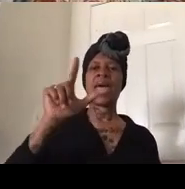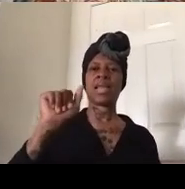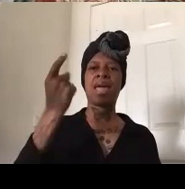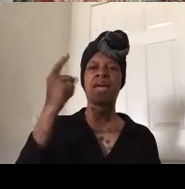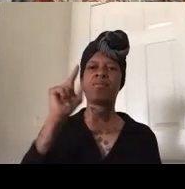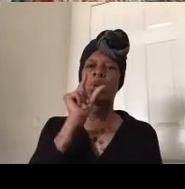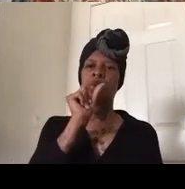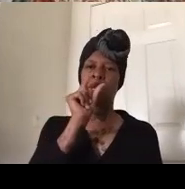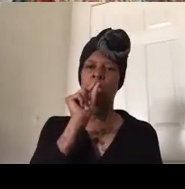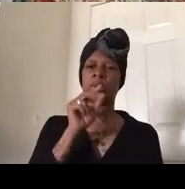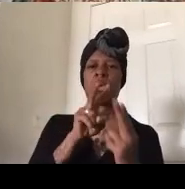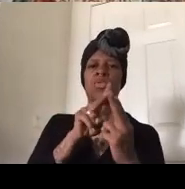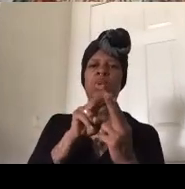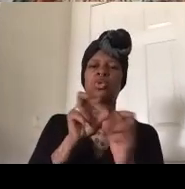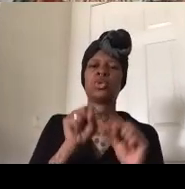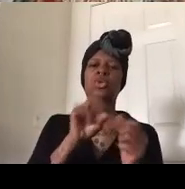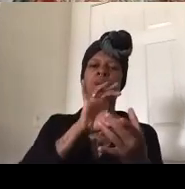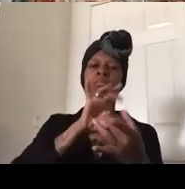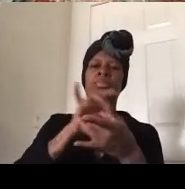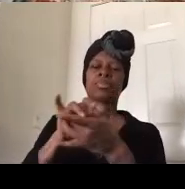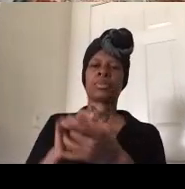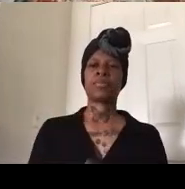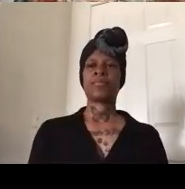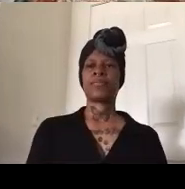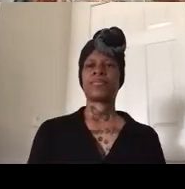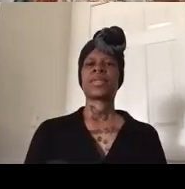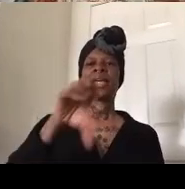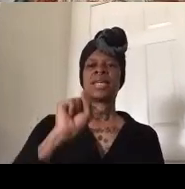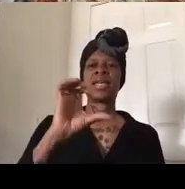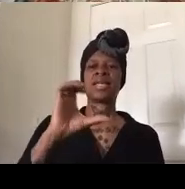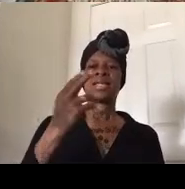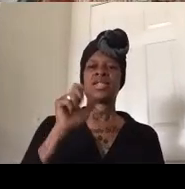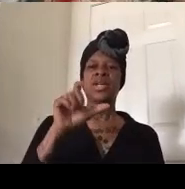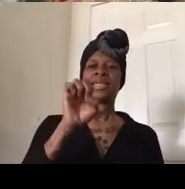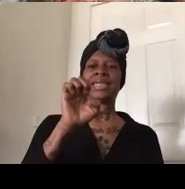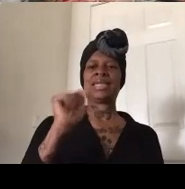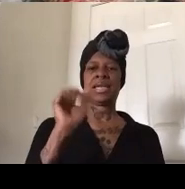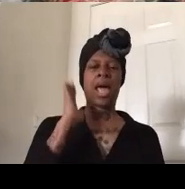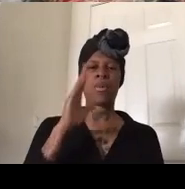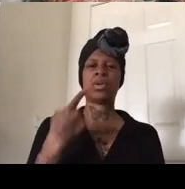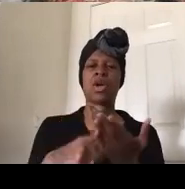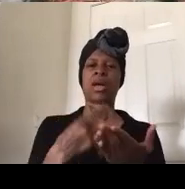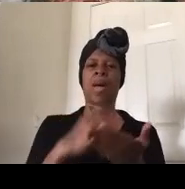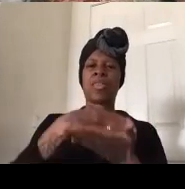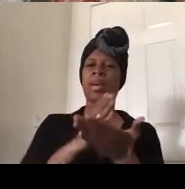all um got all of that yes chelsea i'm gonna get to the budget you're absolutely right garcetti's